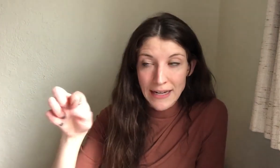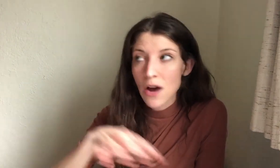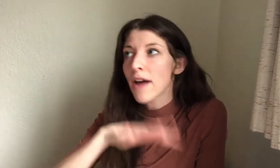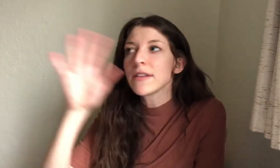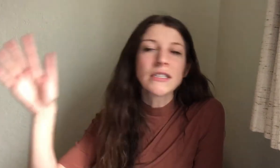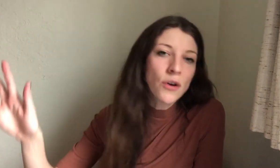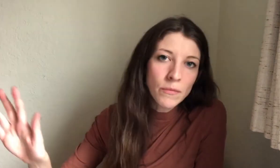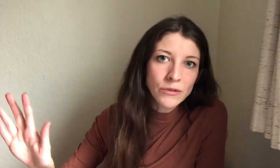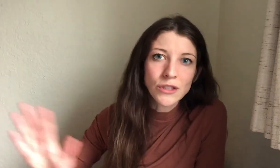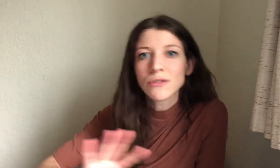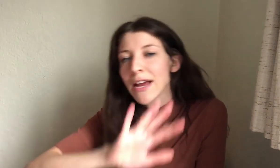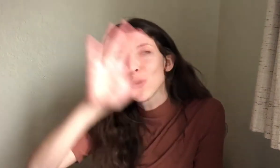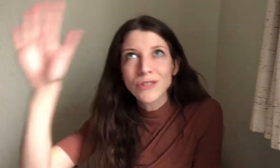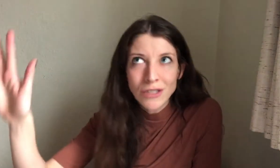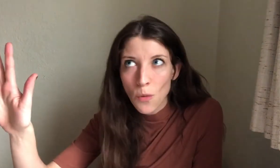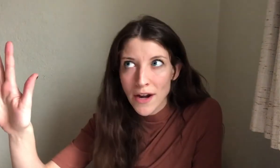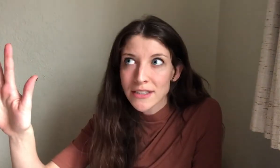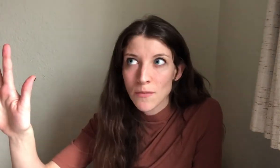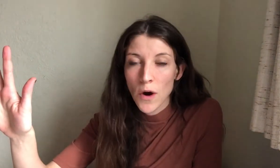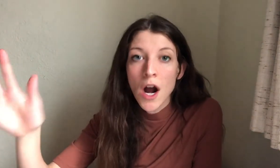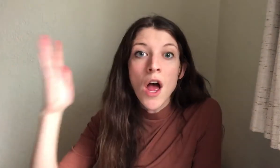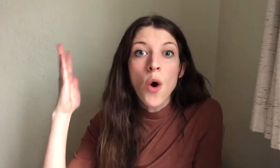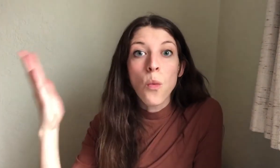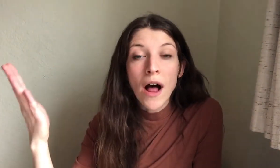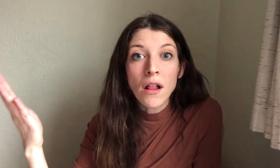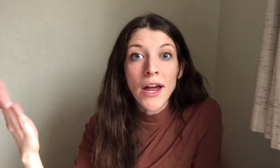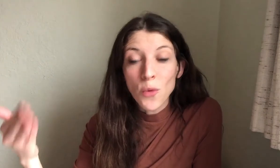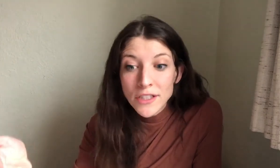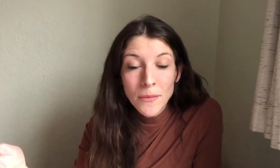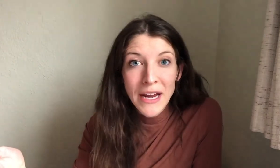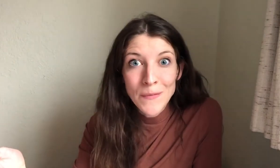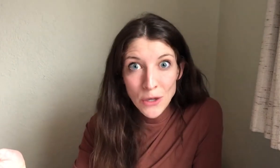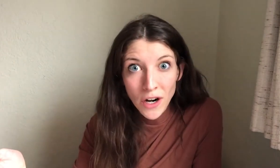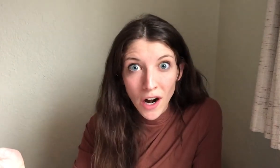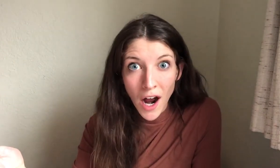now everything's going Bluetooth like who's using wires anymore. Well, it works for my computer,